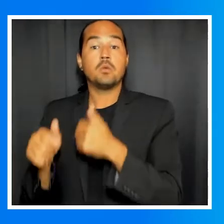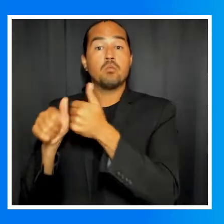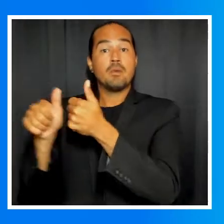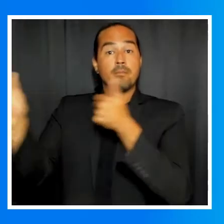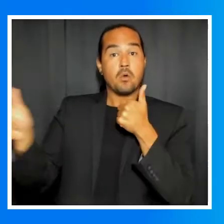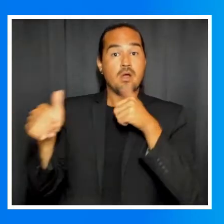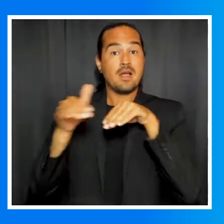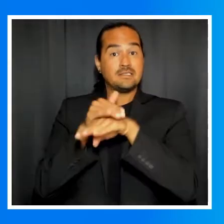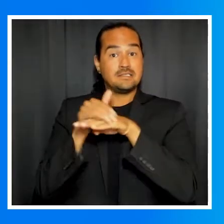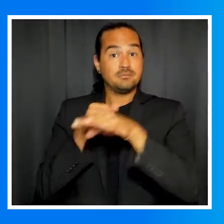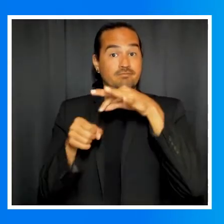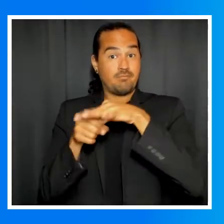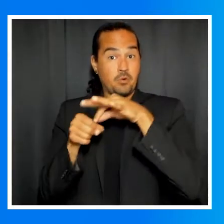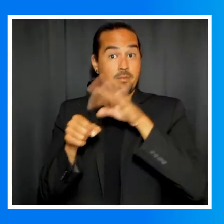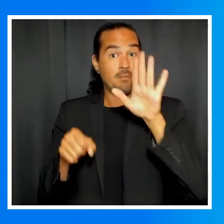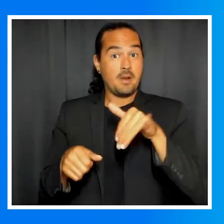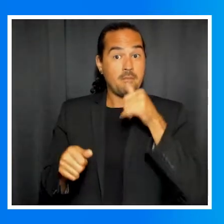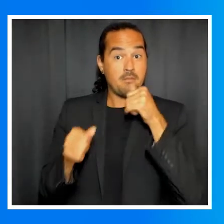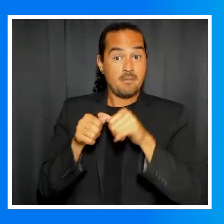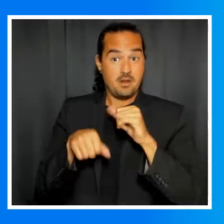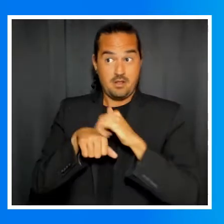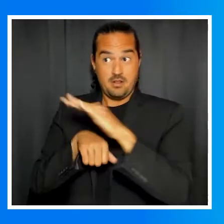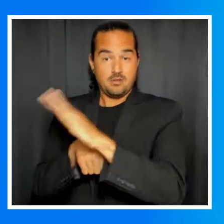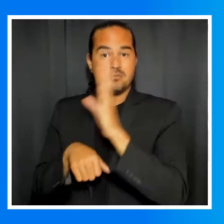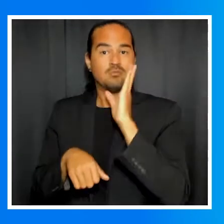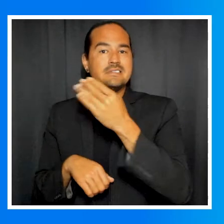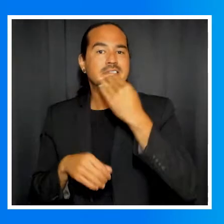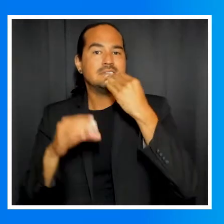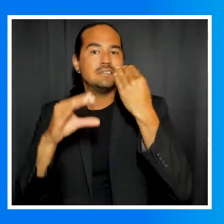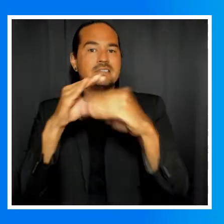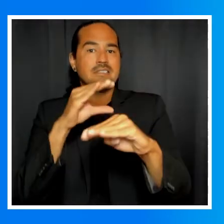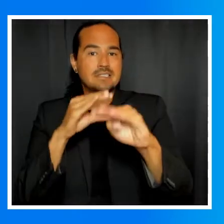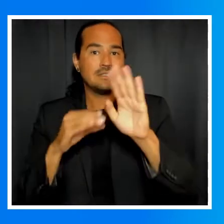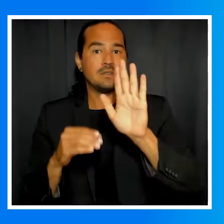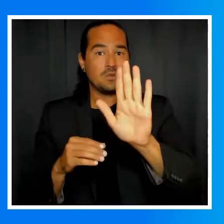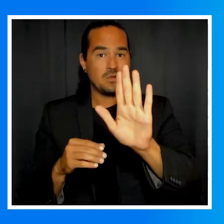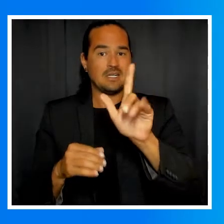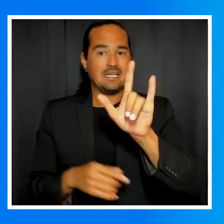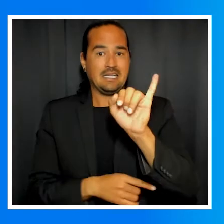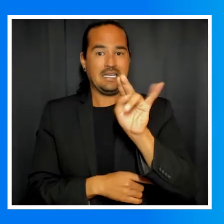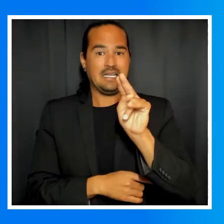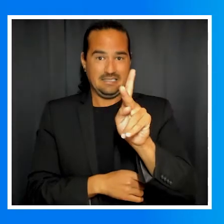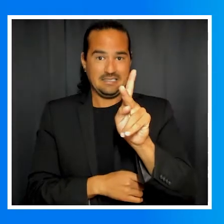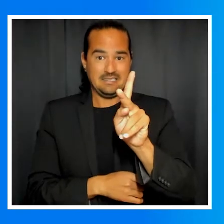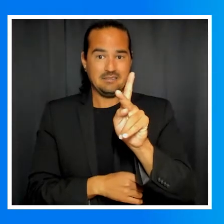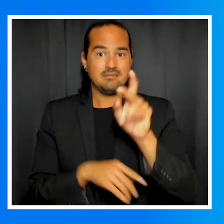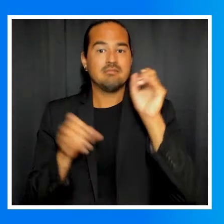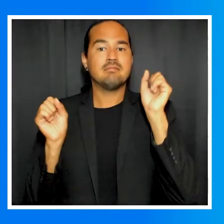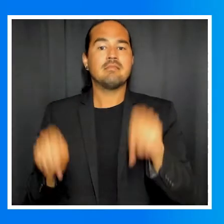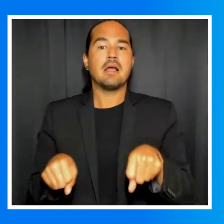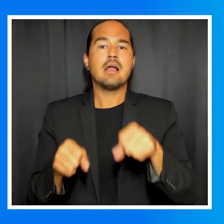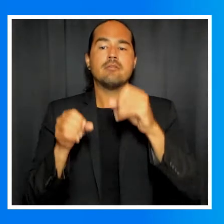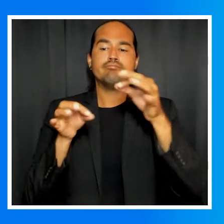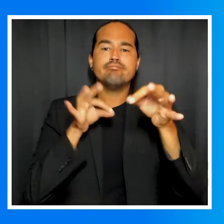Remote Access Vote By Mail voters are sent an email with a link to access their official ballot Along with instructions on how to